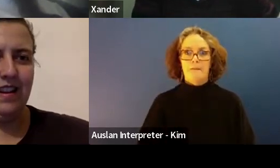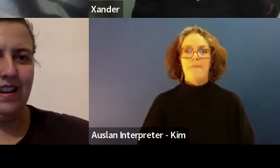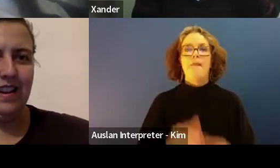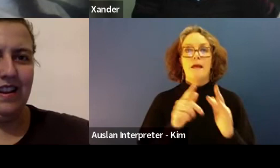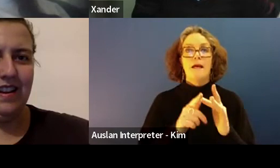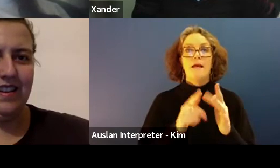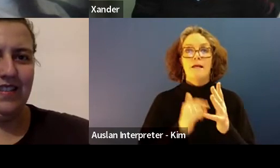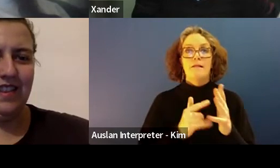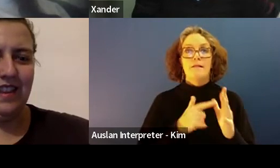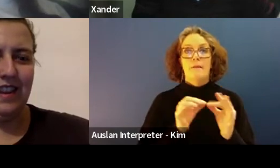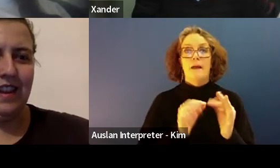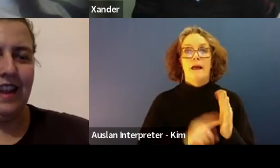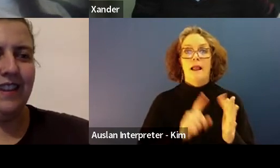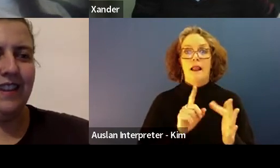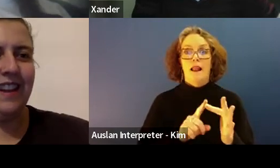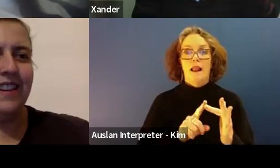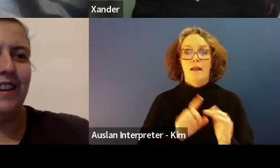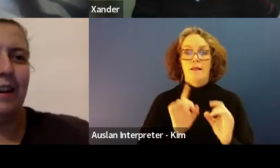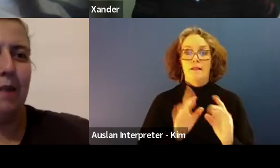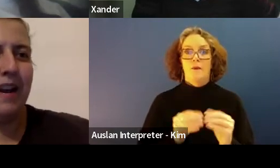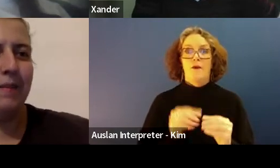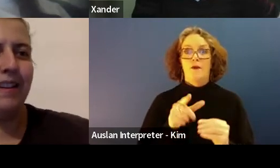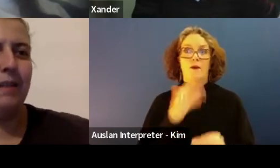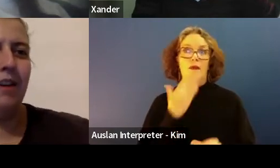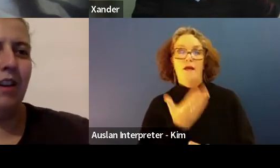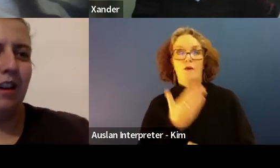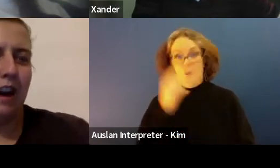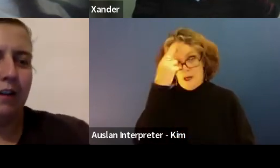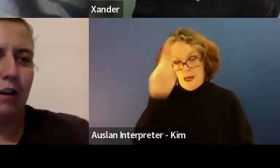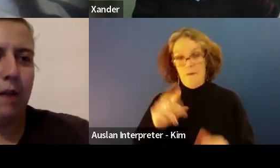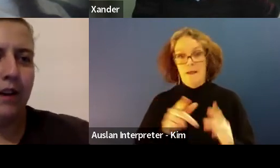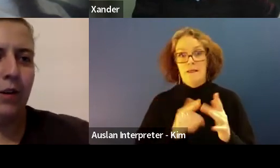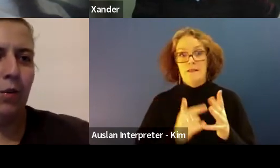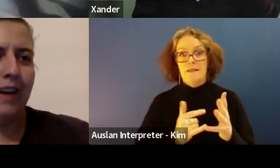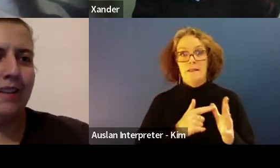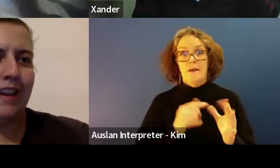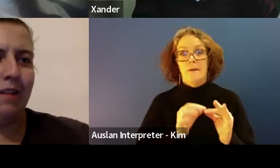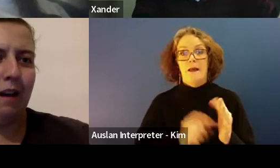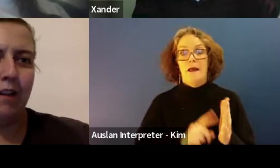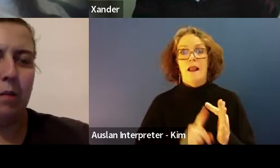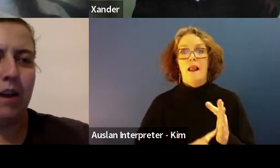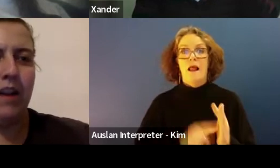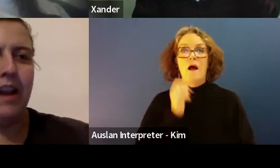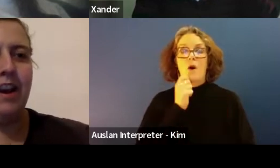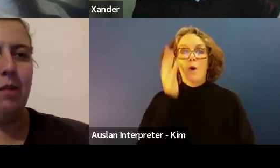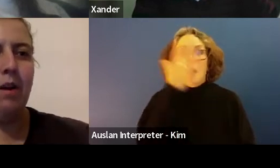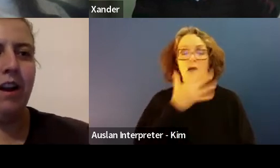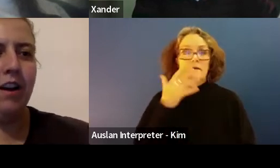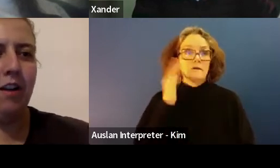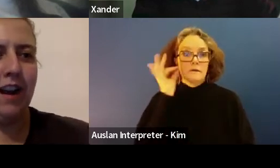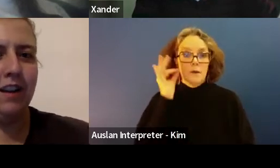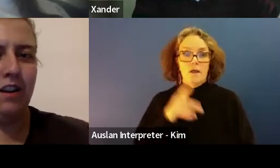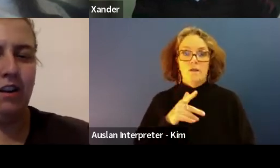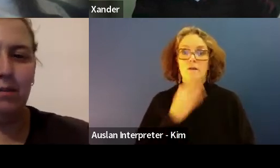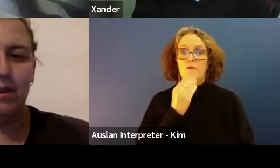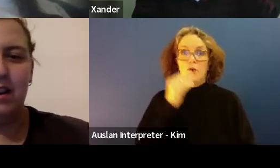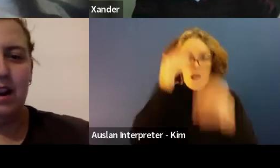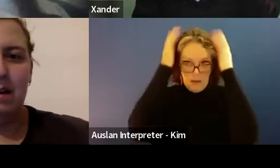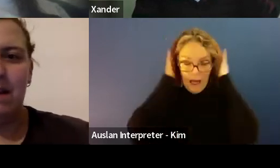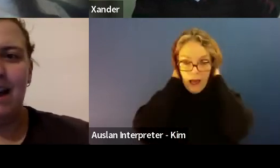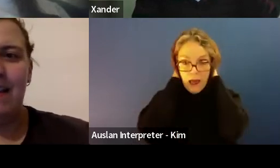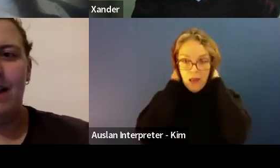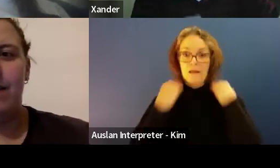as well I think we're starting with you.